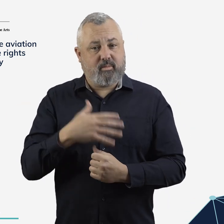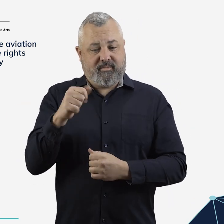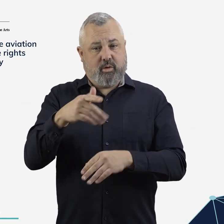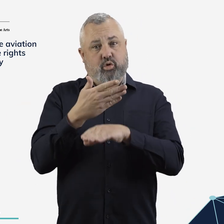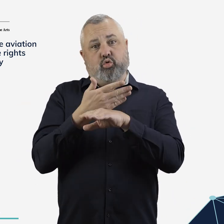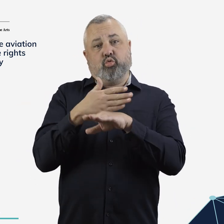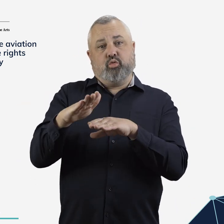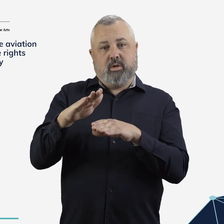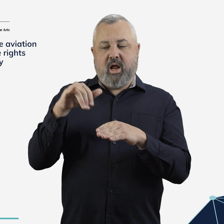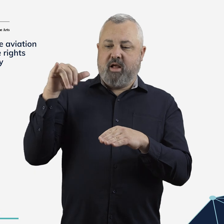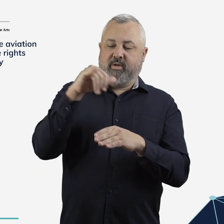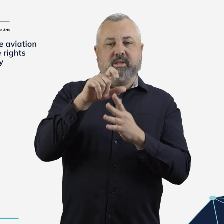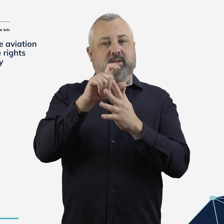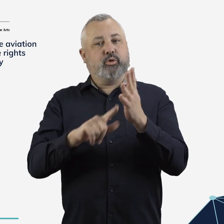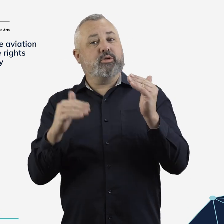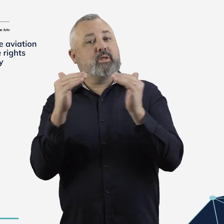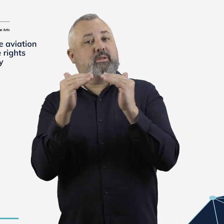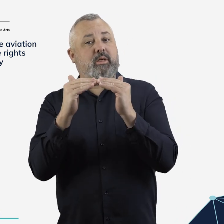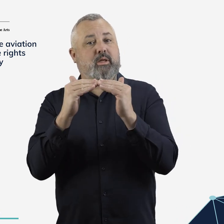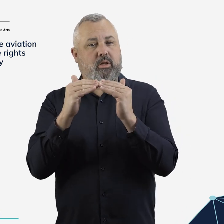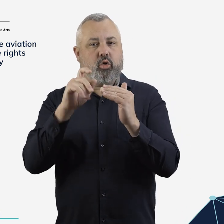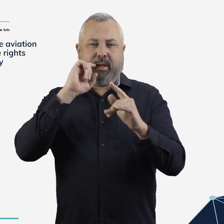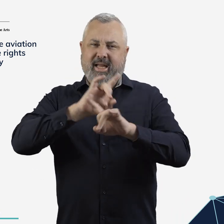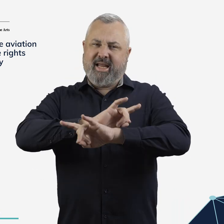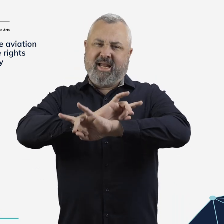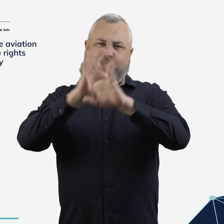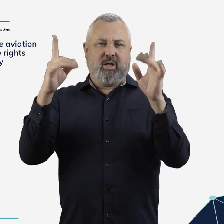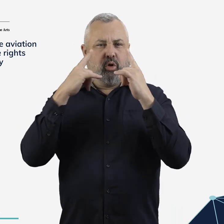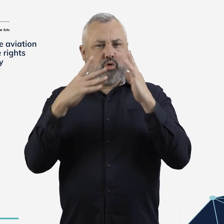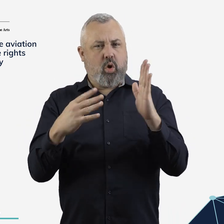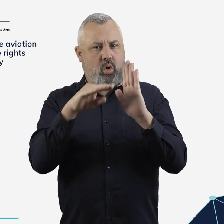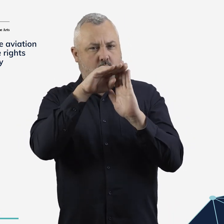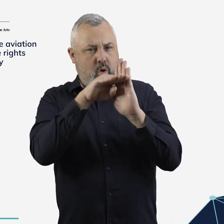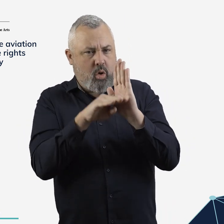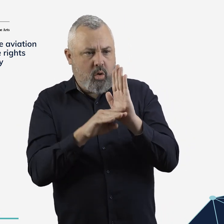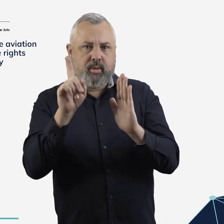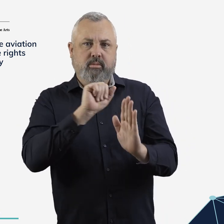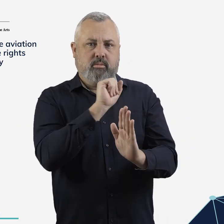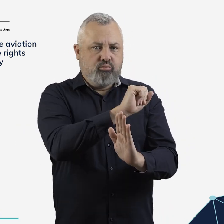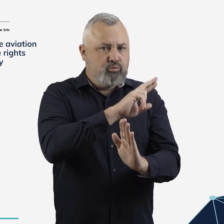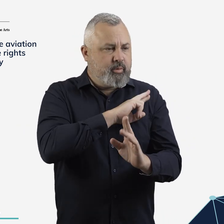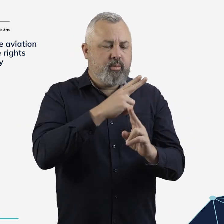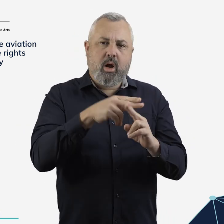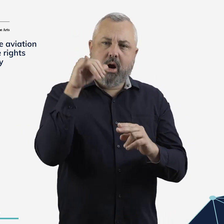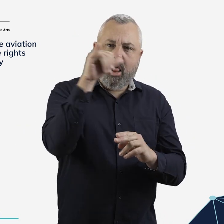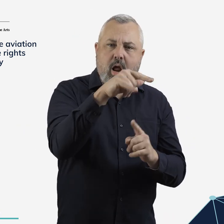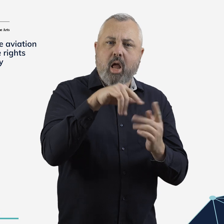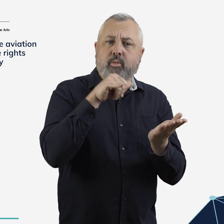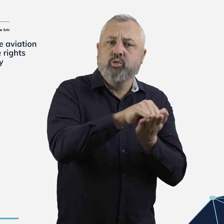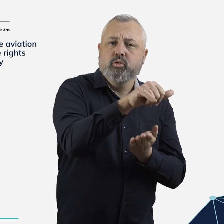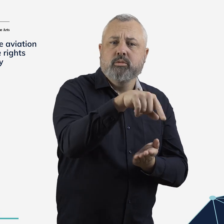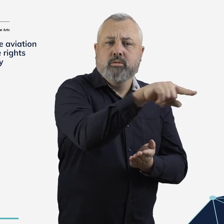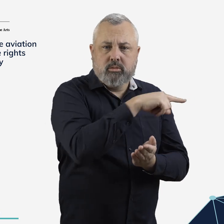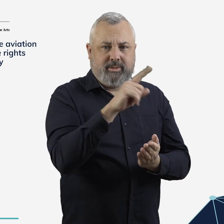The new aviation-specific disability standards will set out responsibilities for airlines and airports to